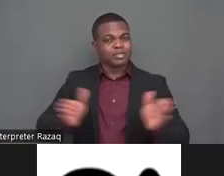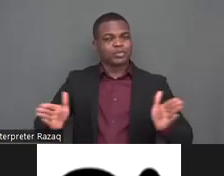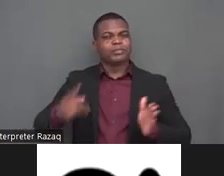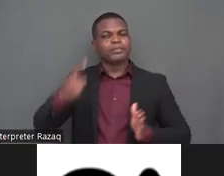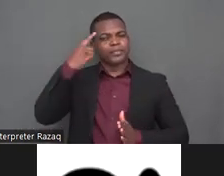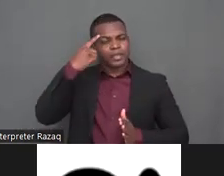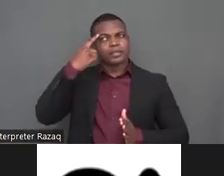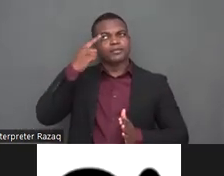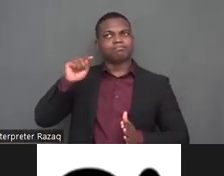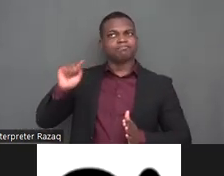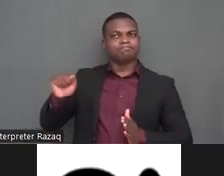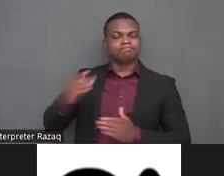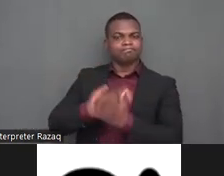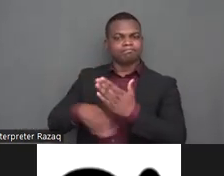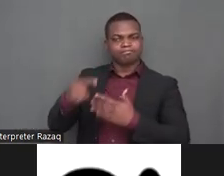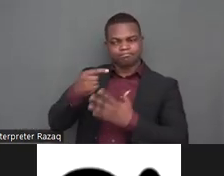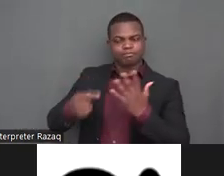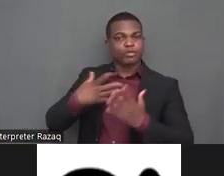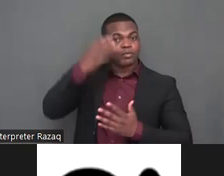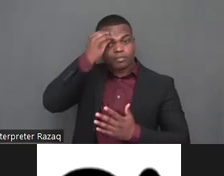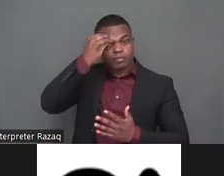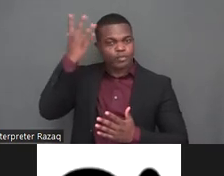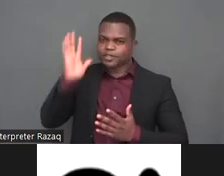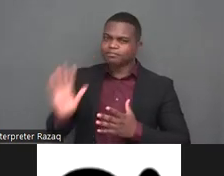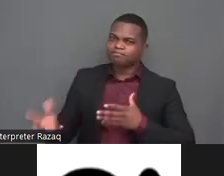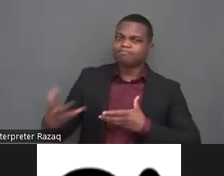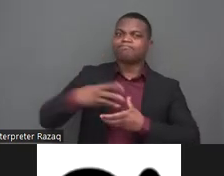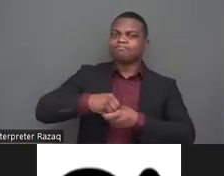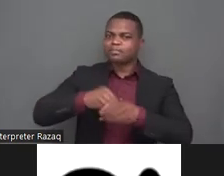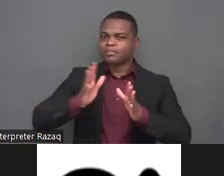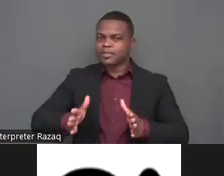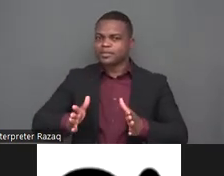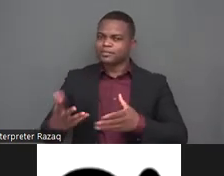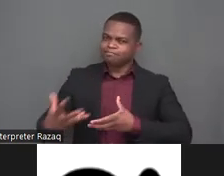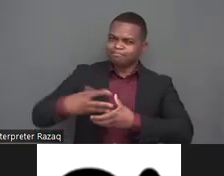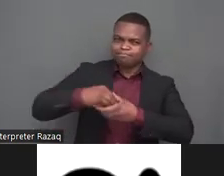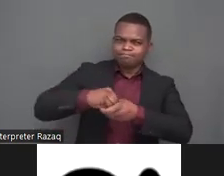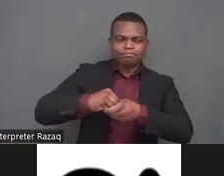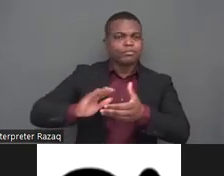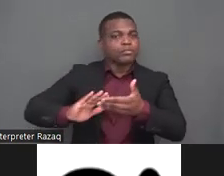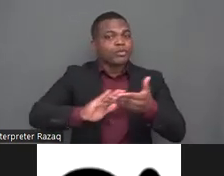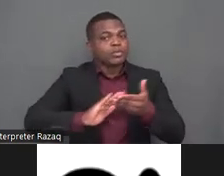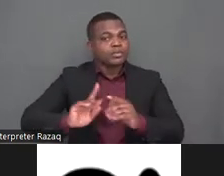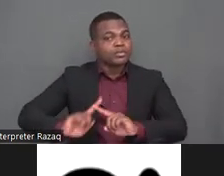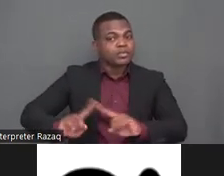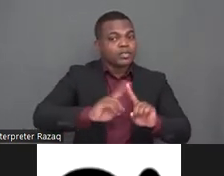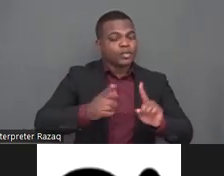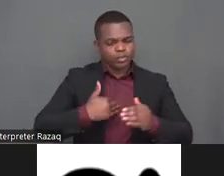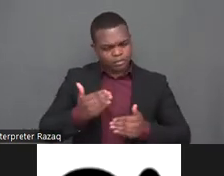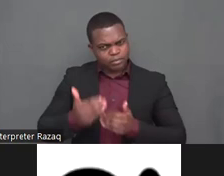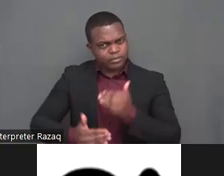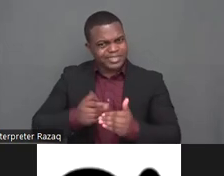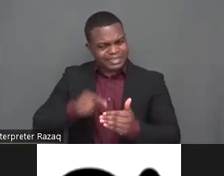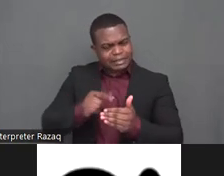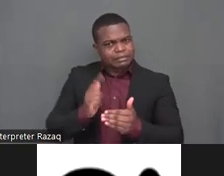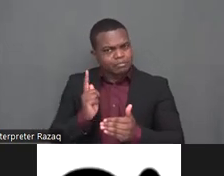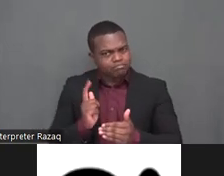process in order to fulfill the promise of leaving no one behind this is of utmost importance we can